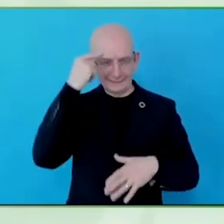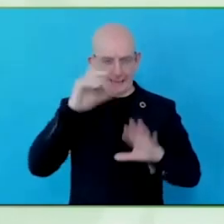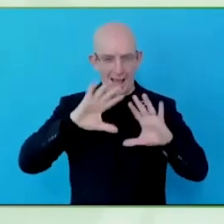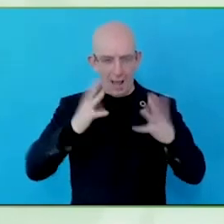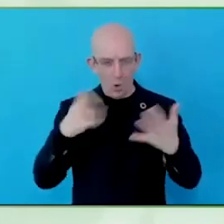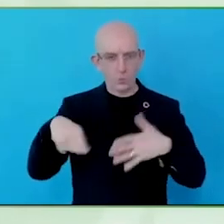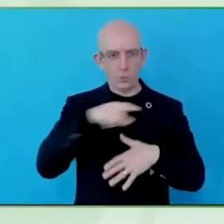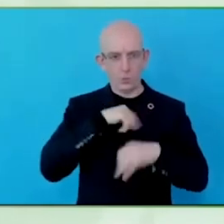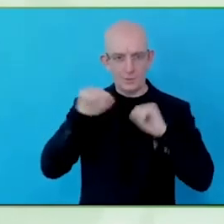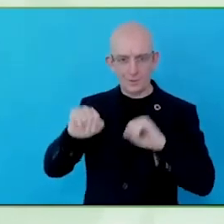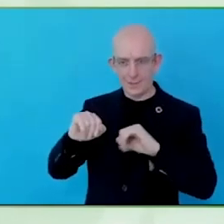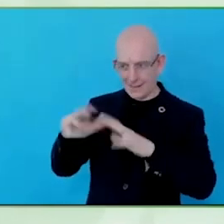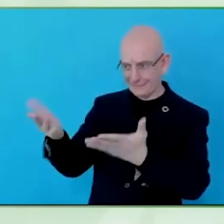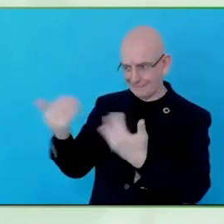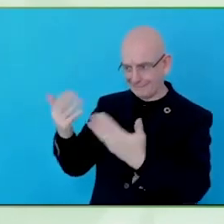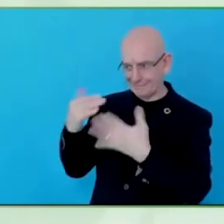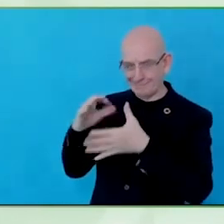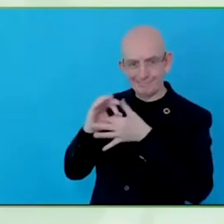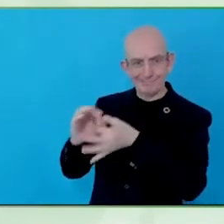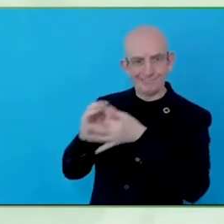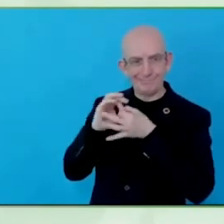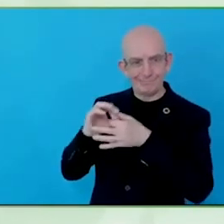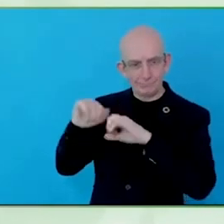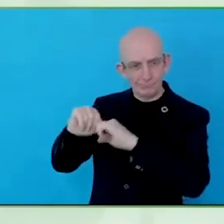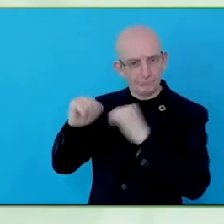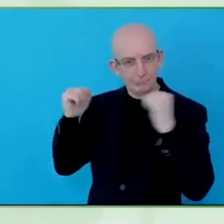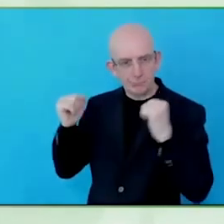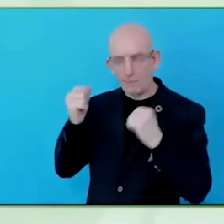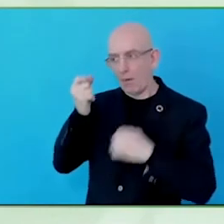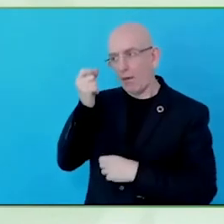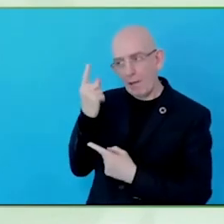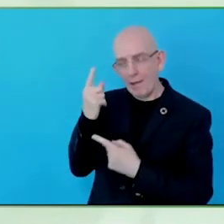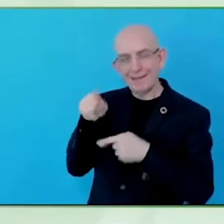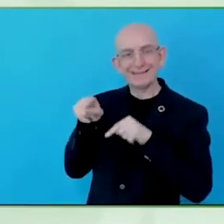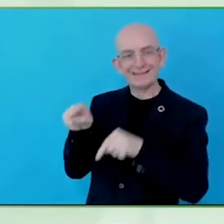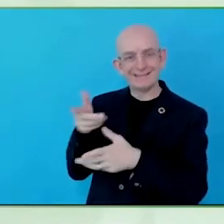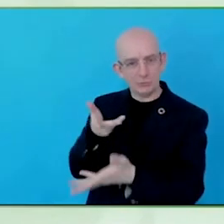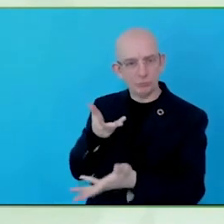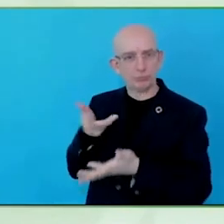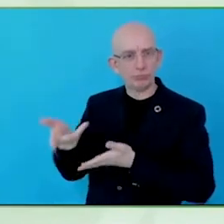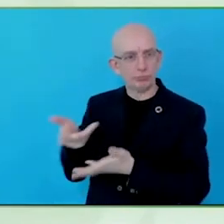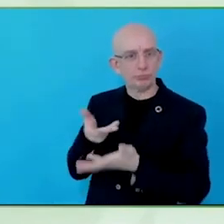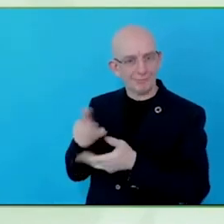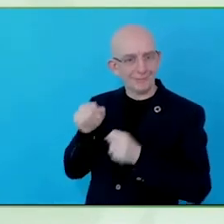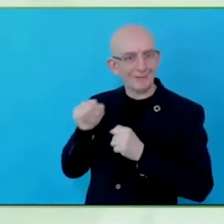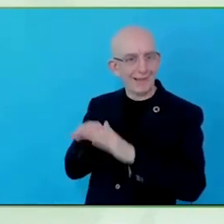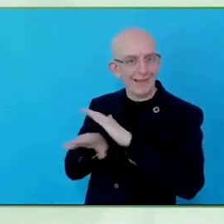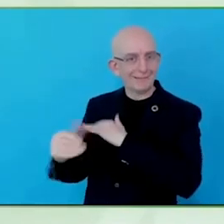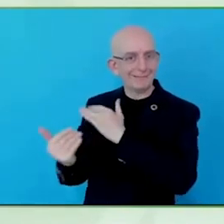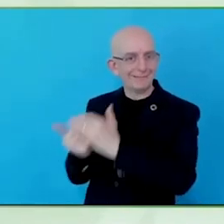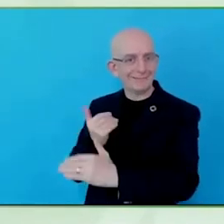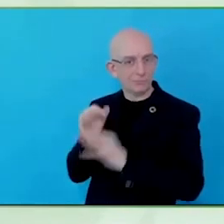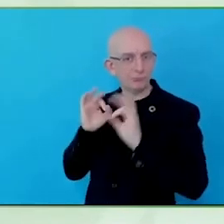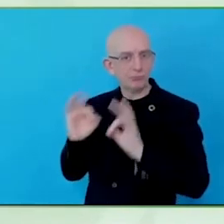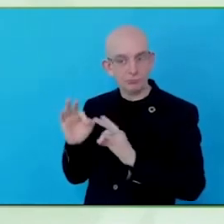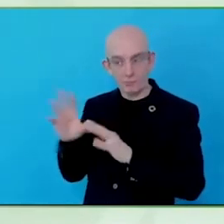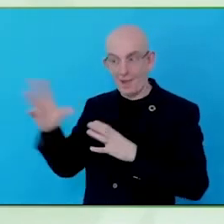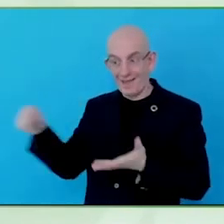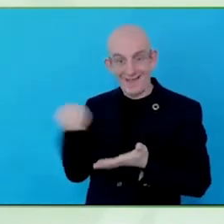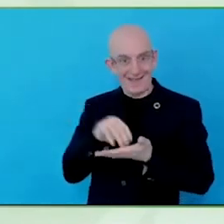Today, it is really hard. Some of that is because the tools we are using – I think of it as three things actually, to bring it together, there is a mindset